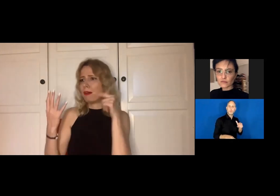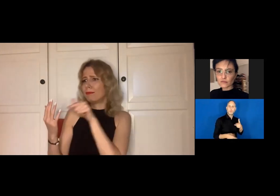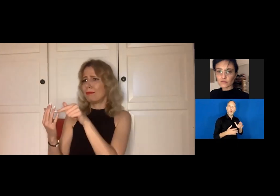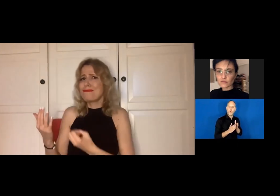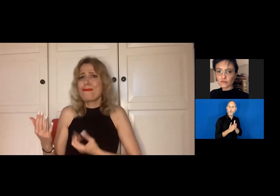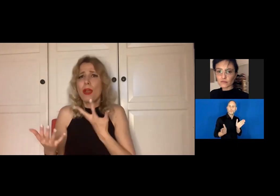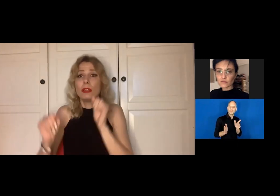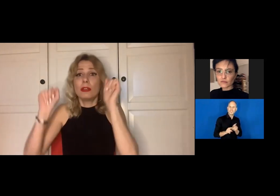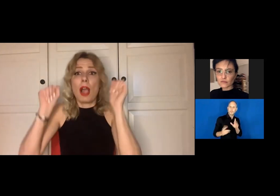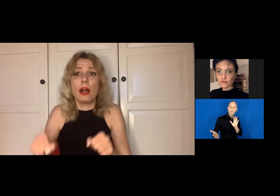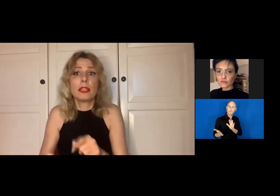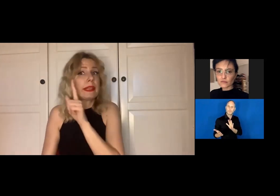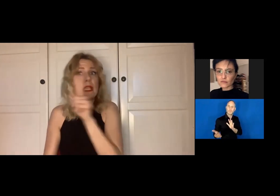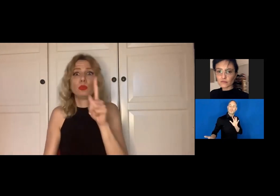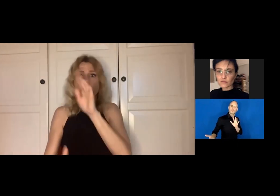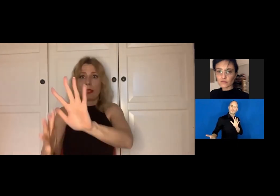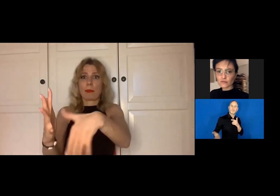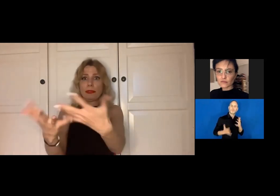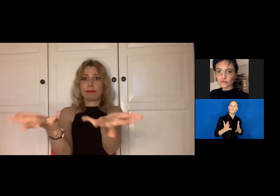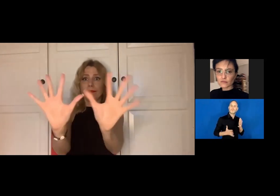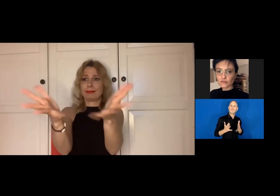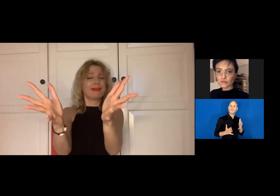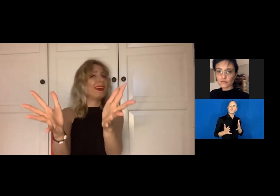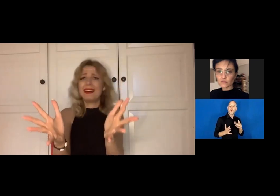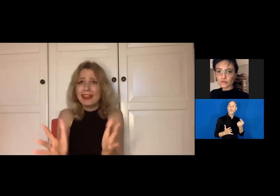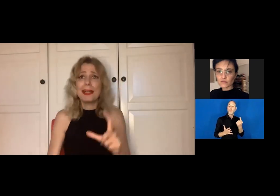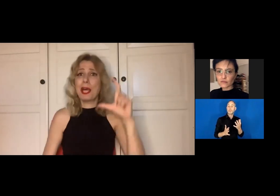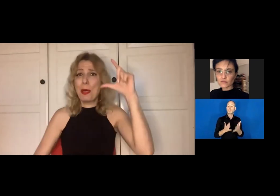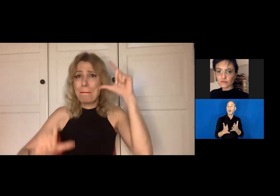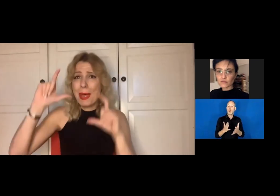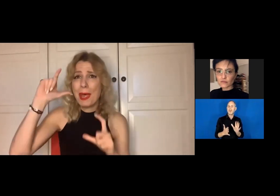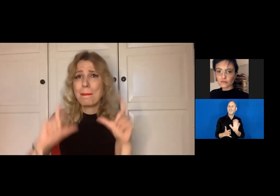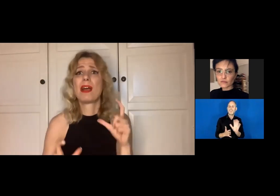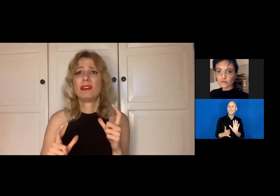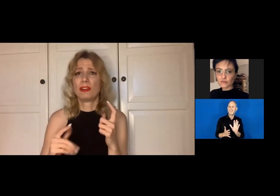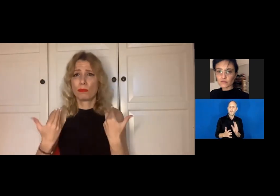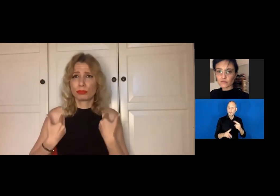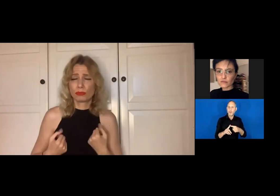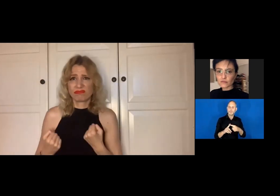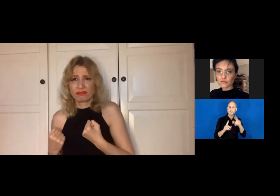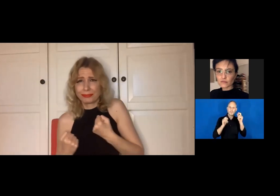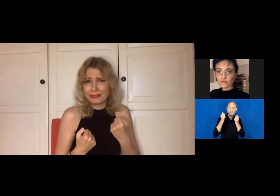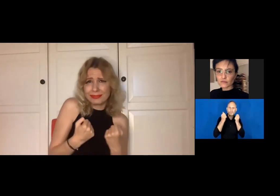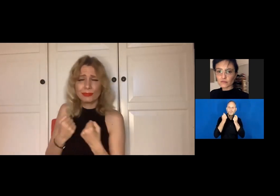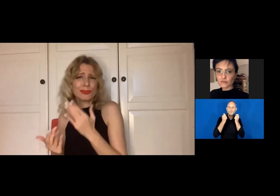And it's not a very poetic art you can see in the interpretation.